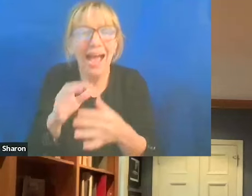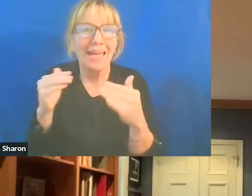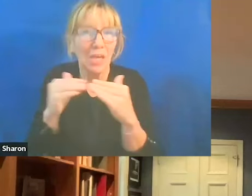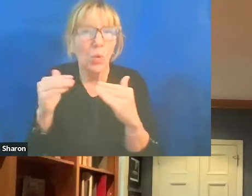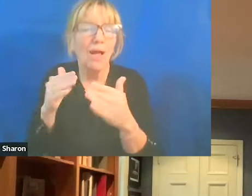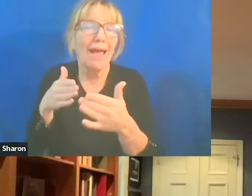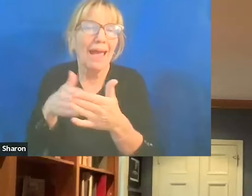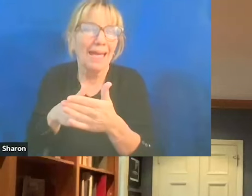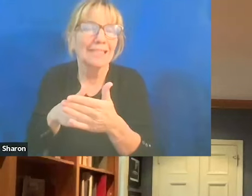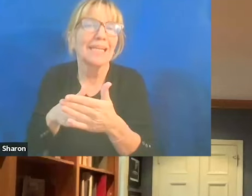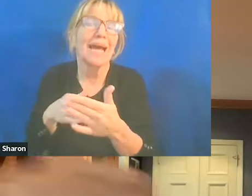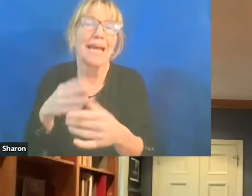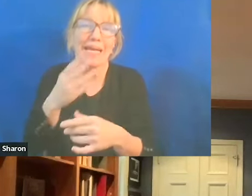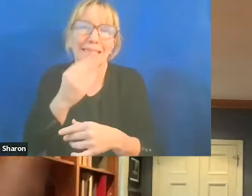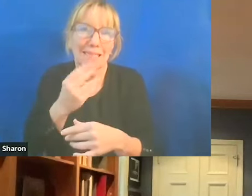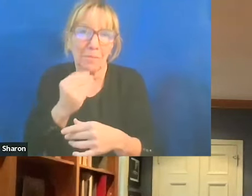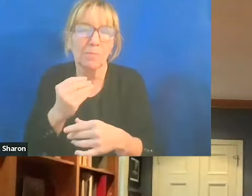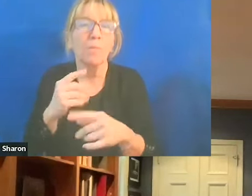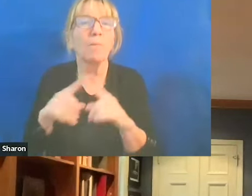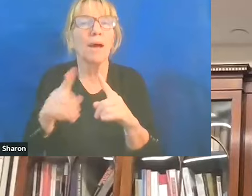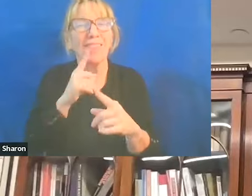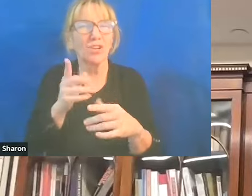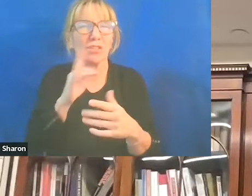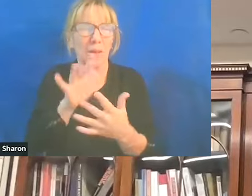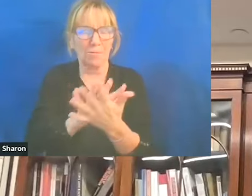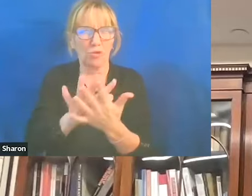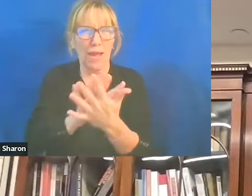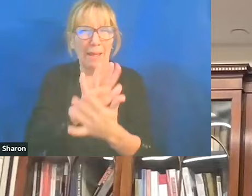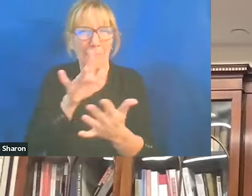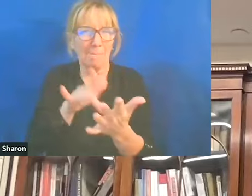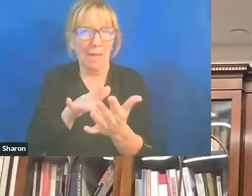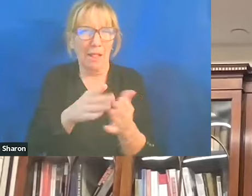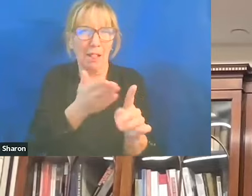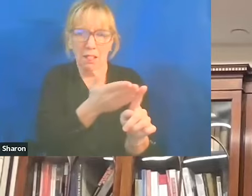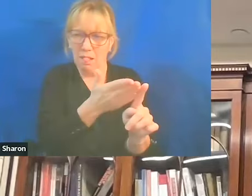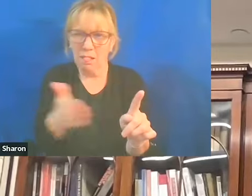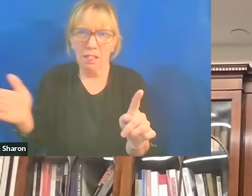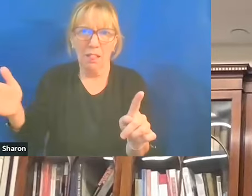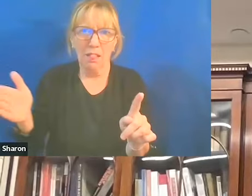depending on intent, and context, and so forth. Yeah, so one of those instances...